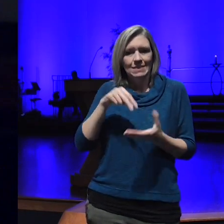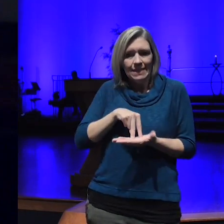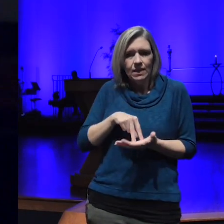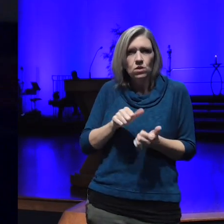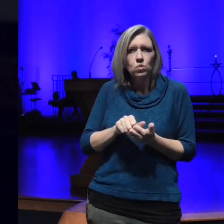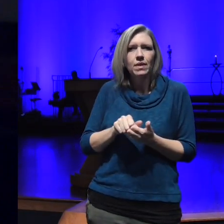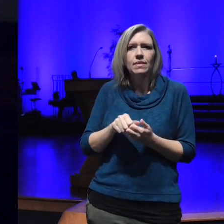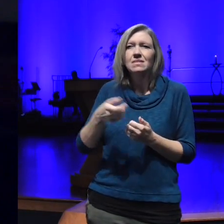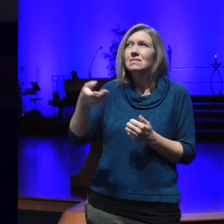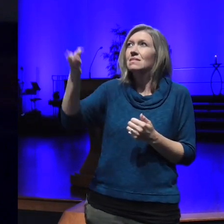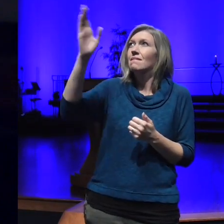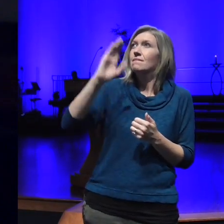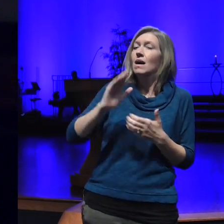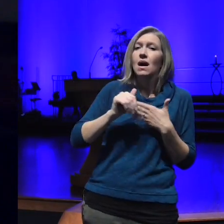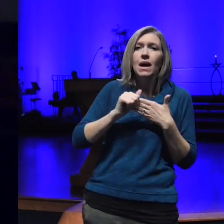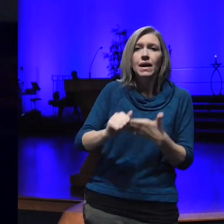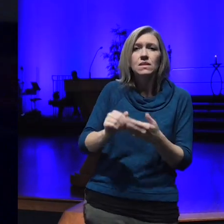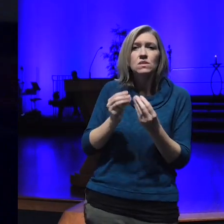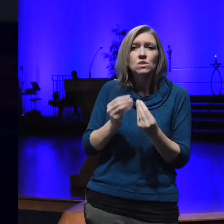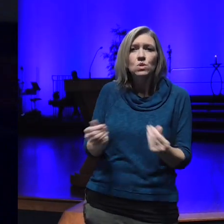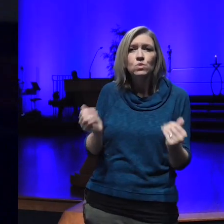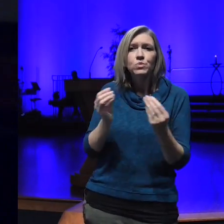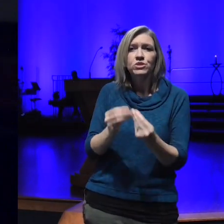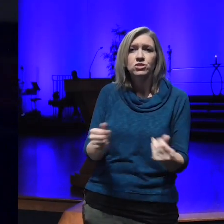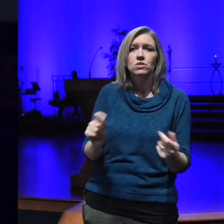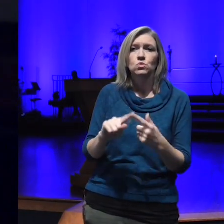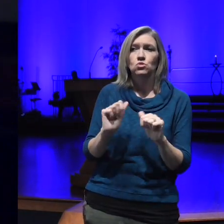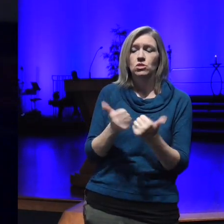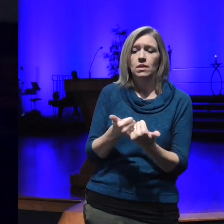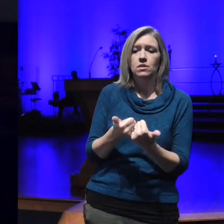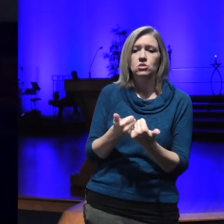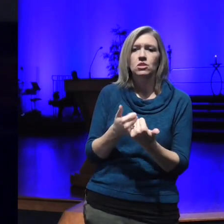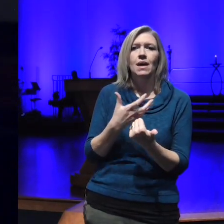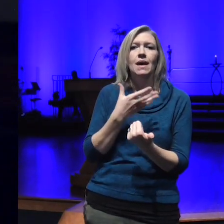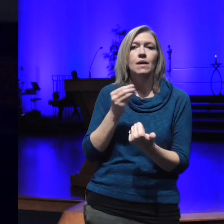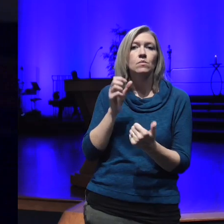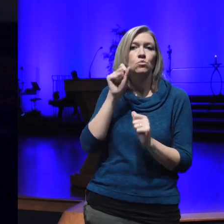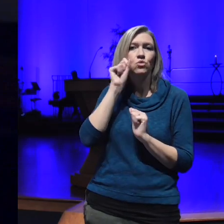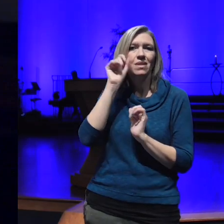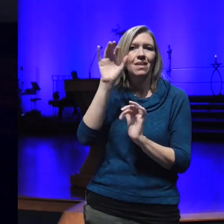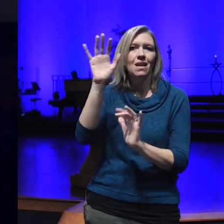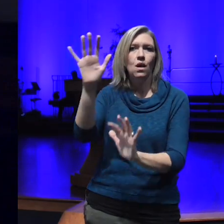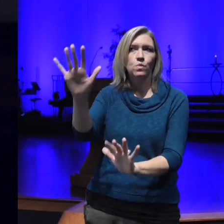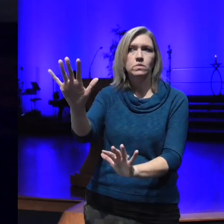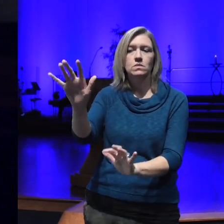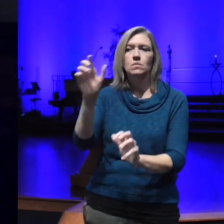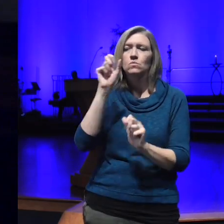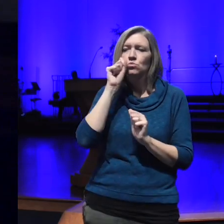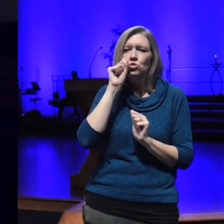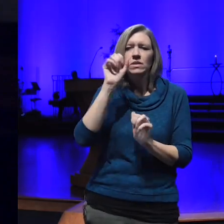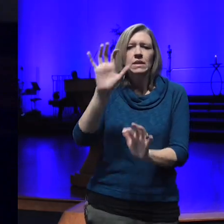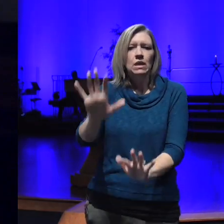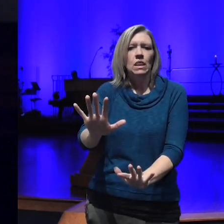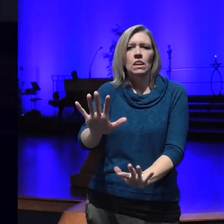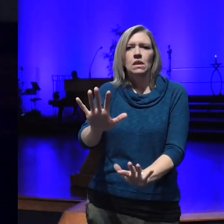to challenges and we breathe that back out to that same place that home that